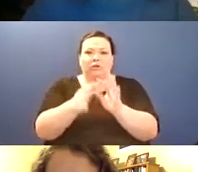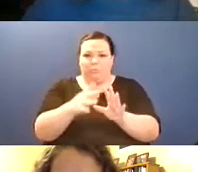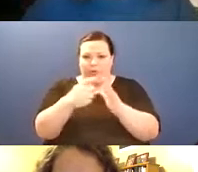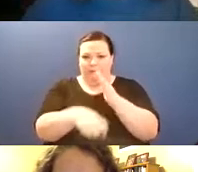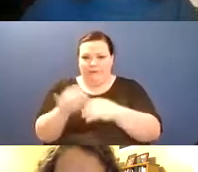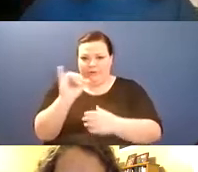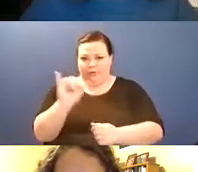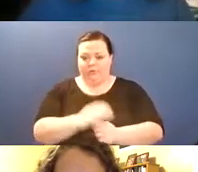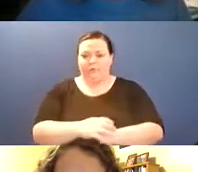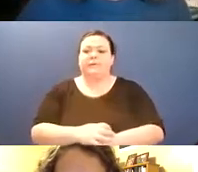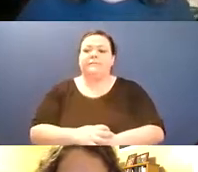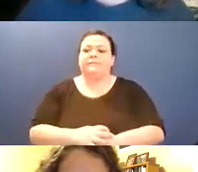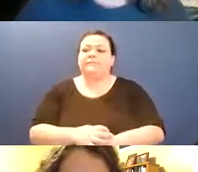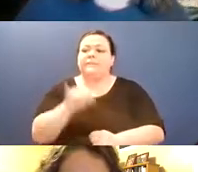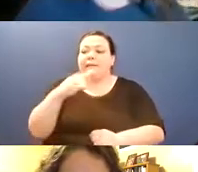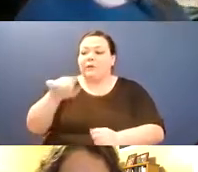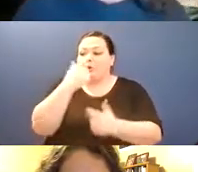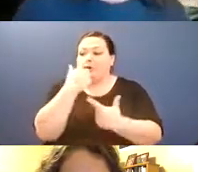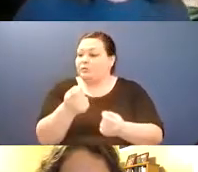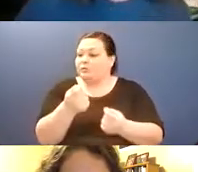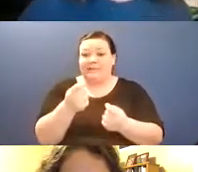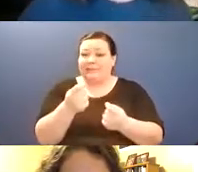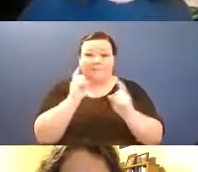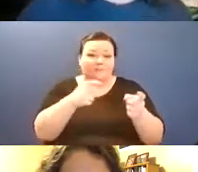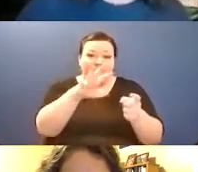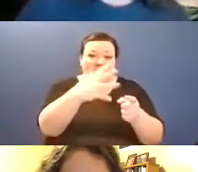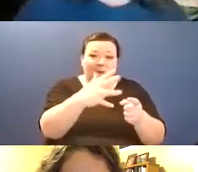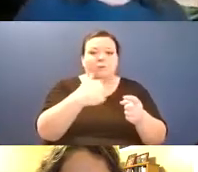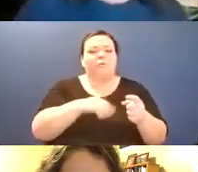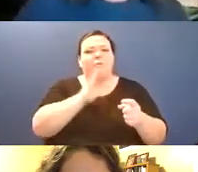accessibility consultant to better understand and apply the principles of accessible design,